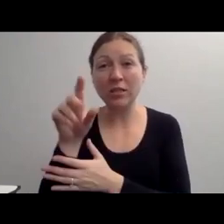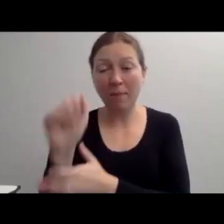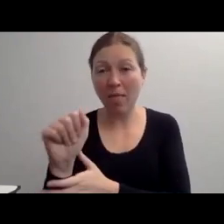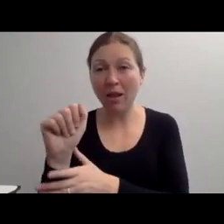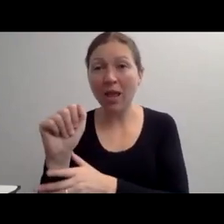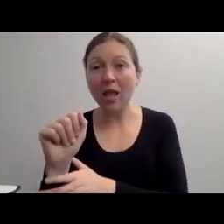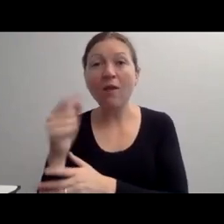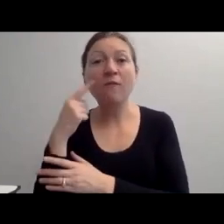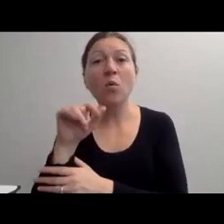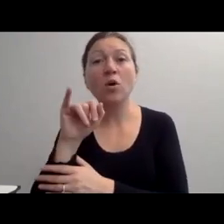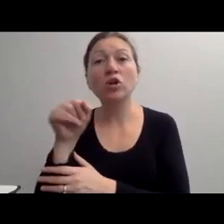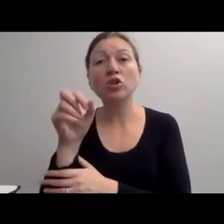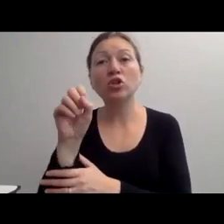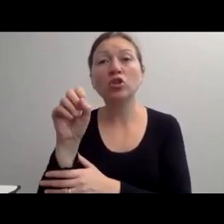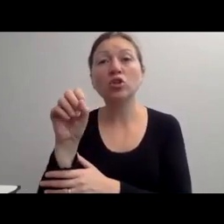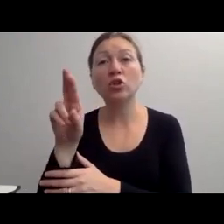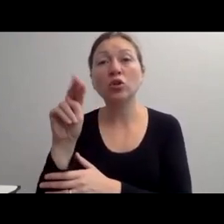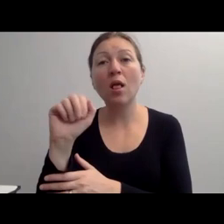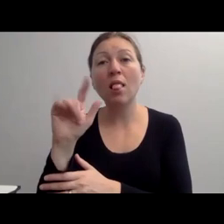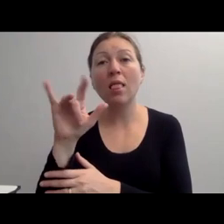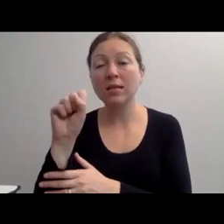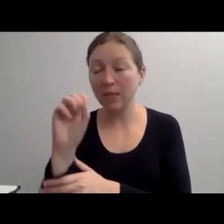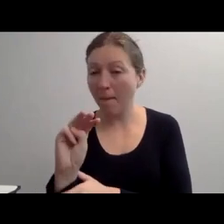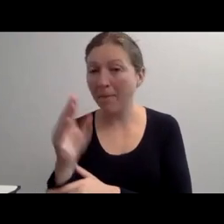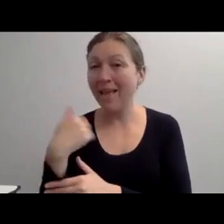AS SOMEONE BEING AN ARTIST OR A PROFESSIONAL OR A MOTHER. THINGS OF THAT SORT."